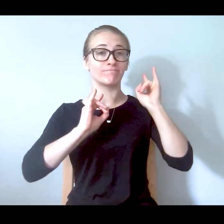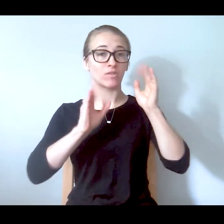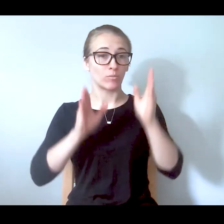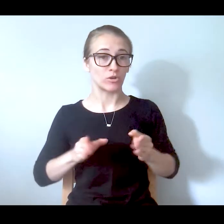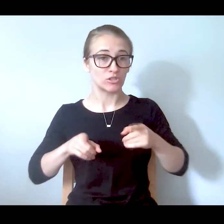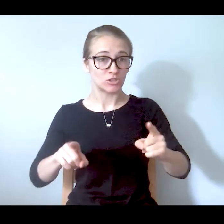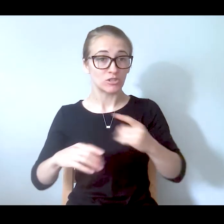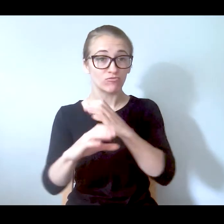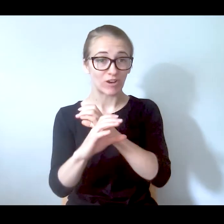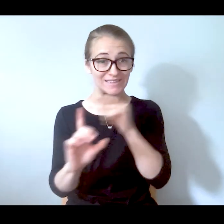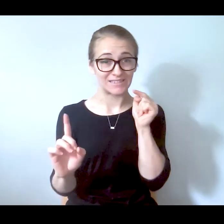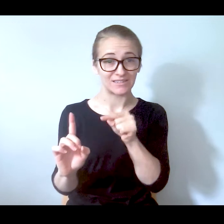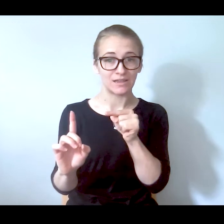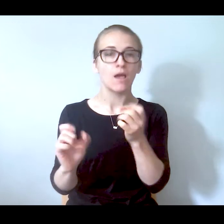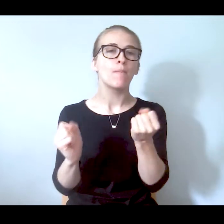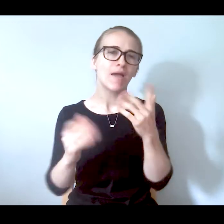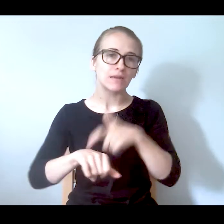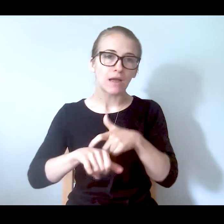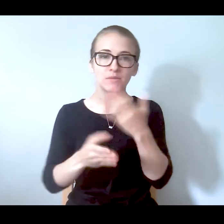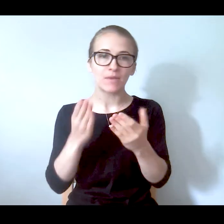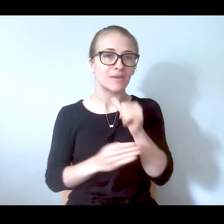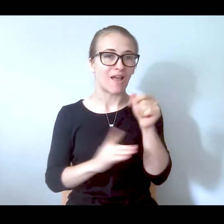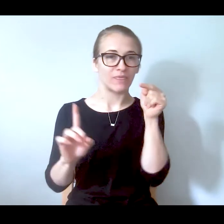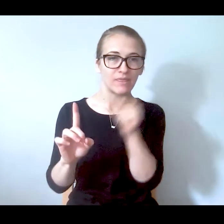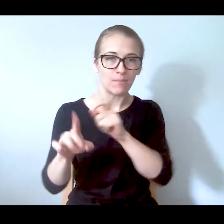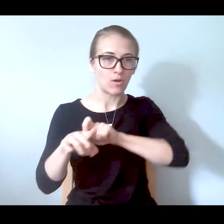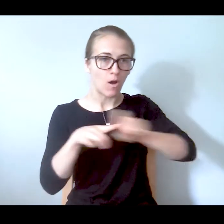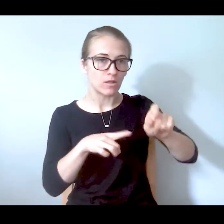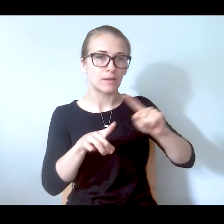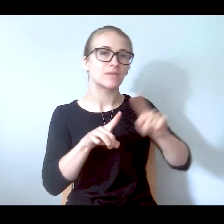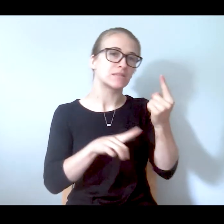times they might not be the person that's calling, the perception is that you're going to be removed